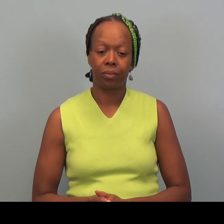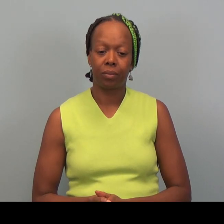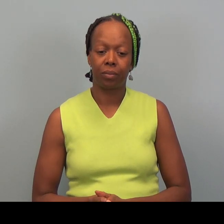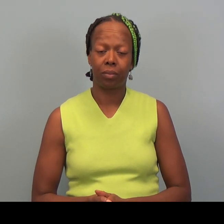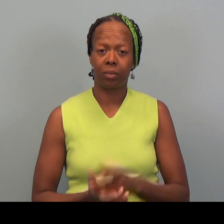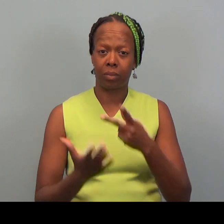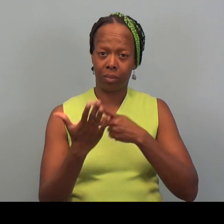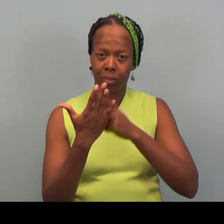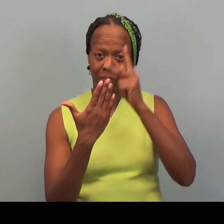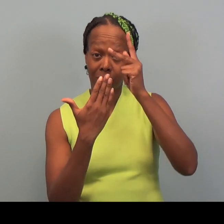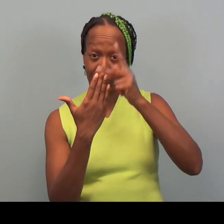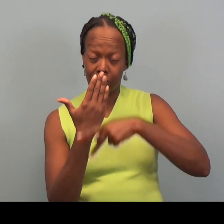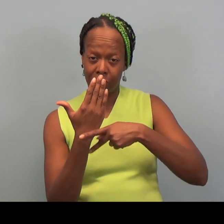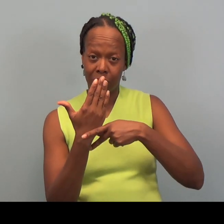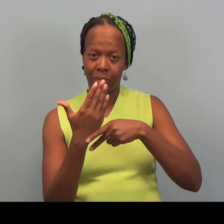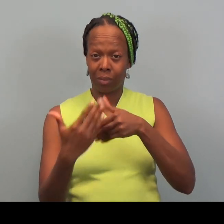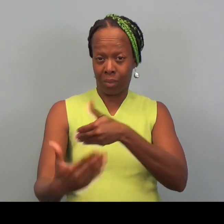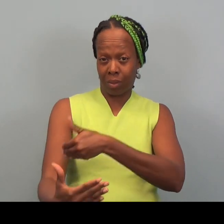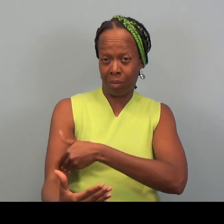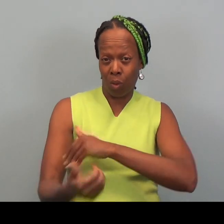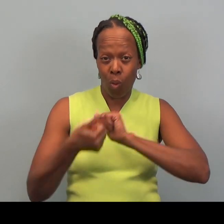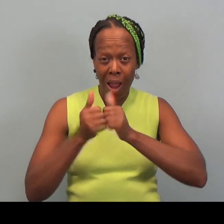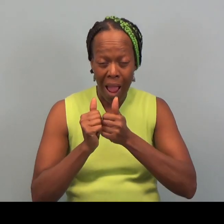The program is powered by volunteers.